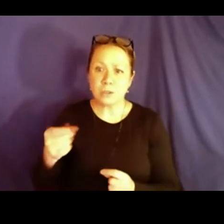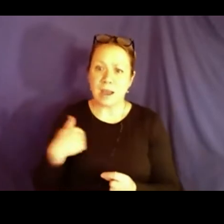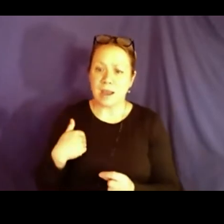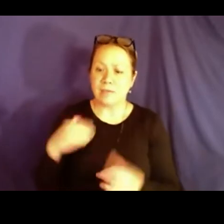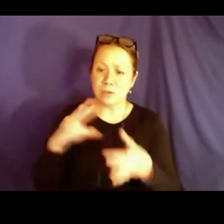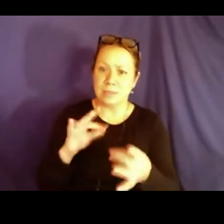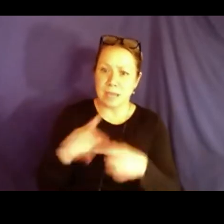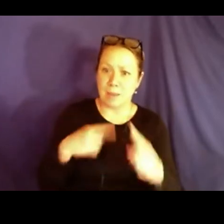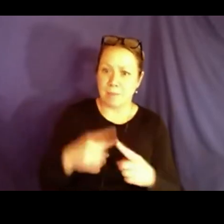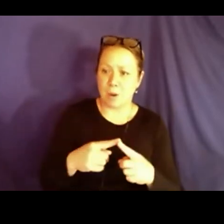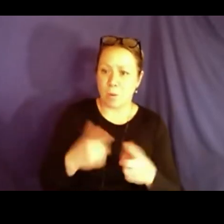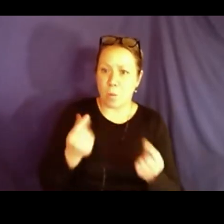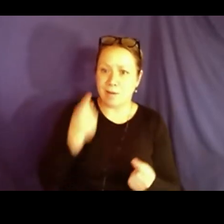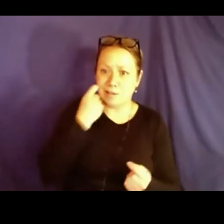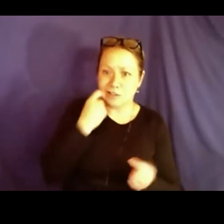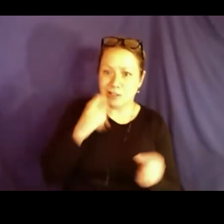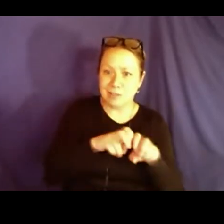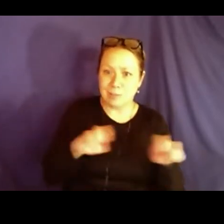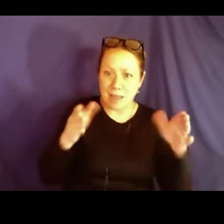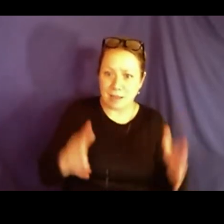social justice, what do you have to see